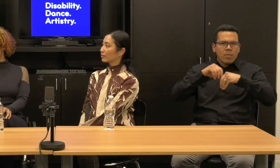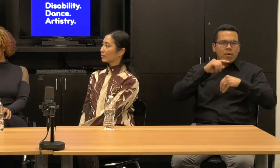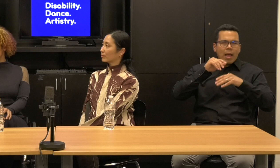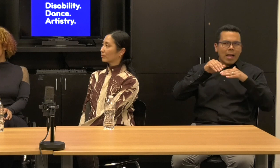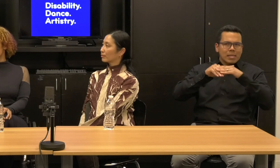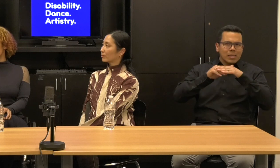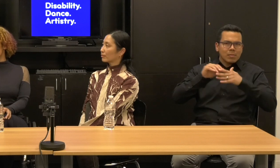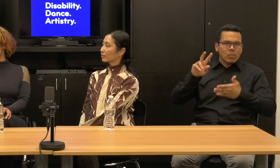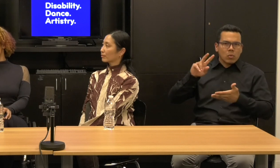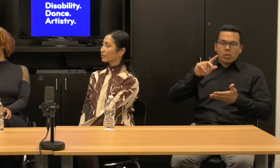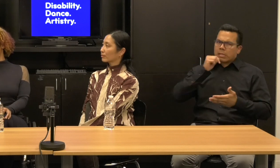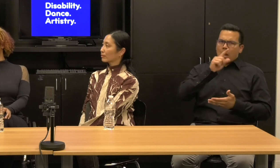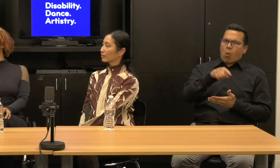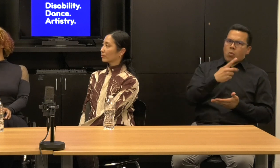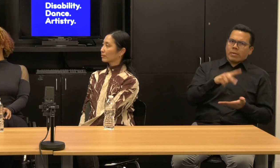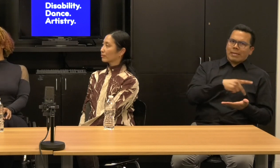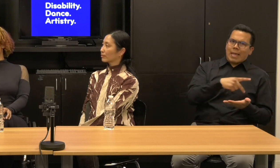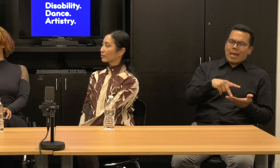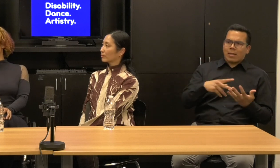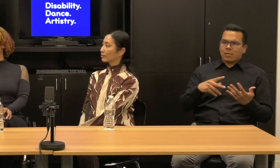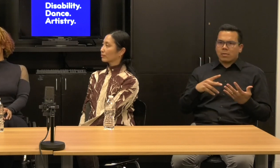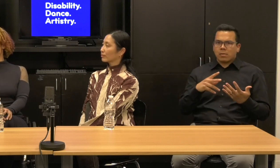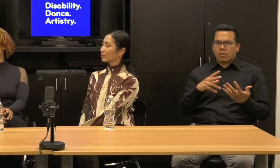And that's true for you can't just make visual art. Right?